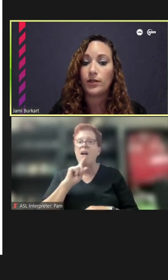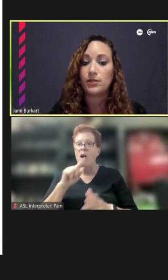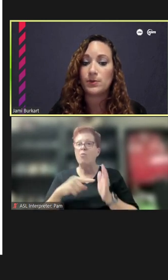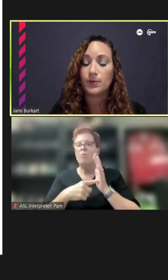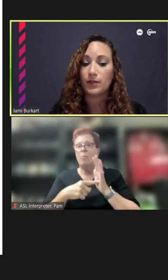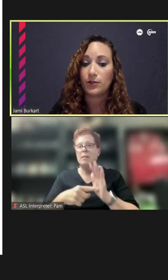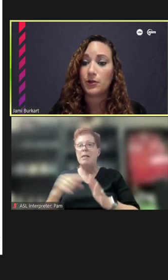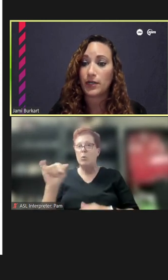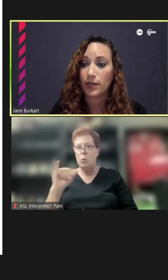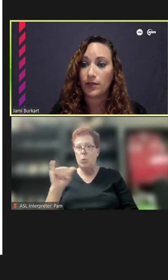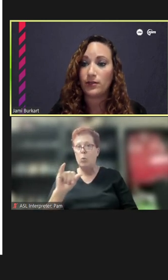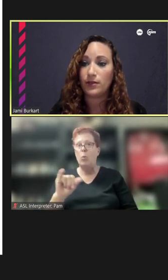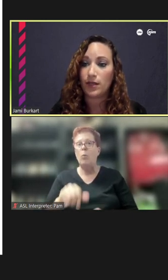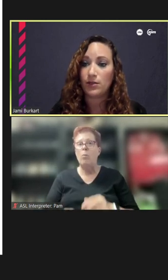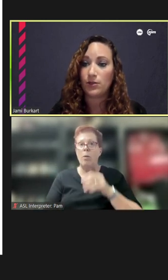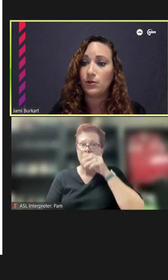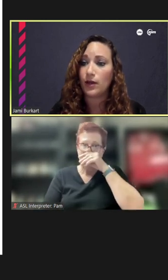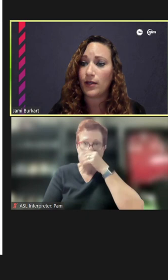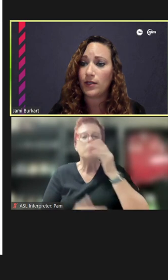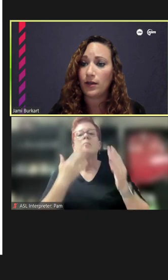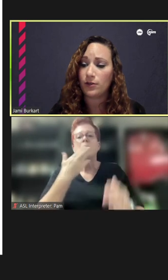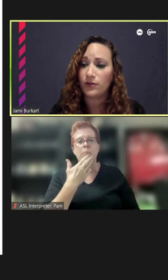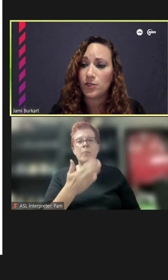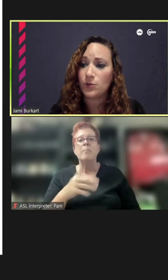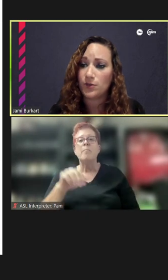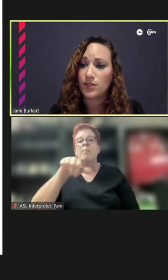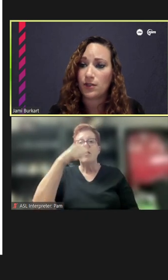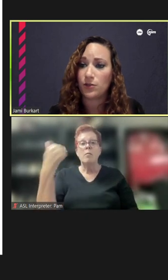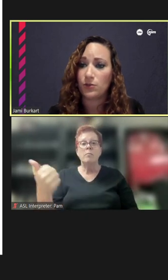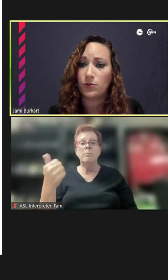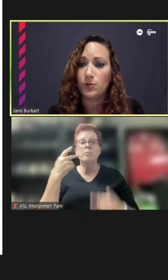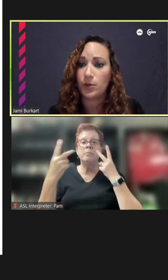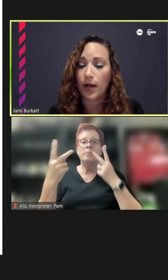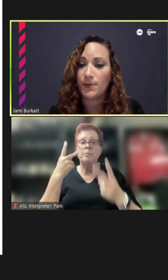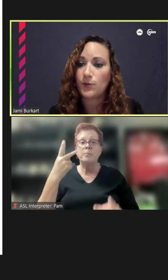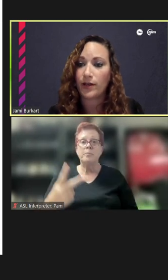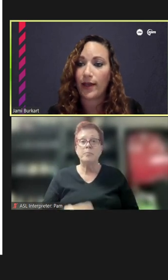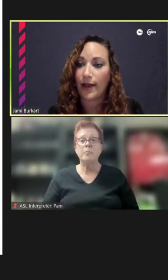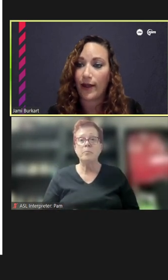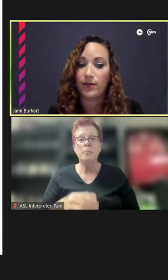what is being created. Thank you. Any other visuals that you perhaps want to add?